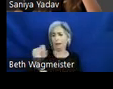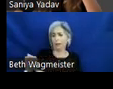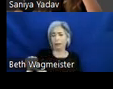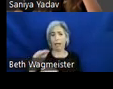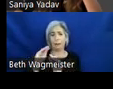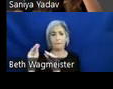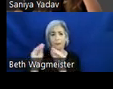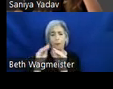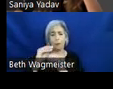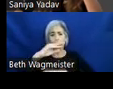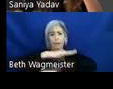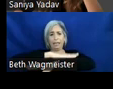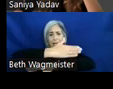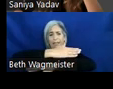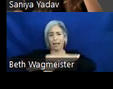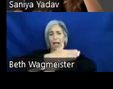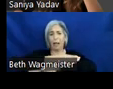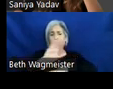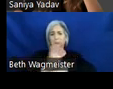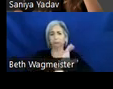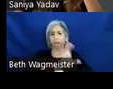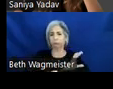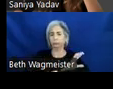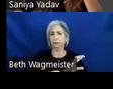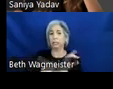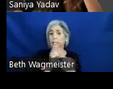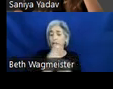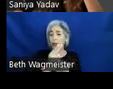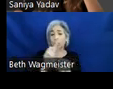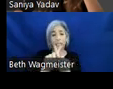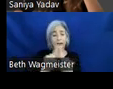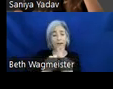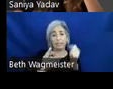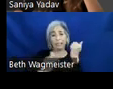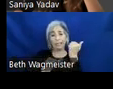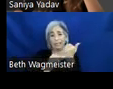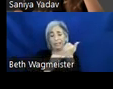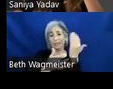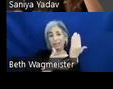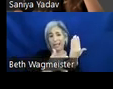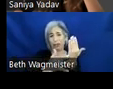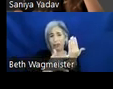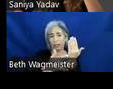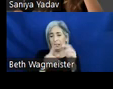devices. He also uses different types of assistive technologies based on the type of devices he's on.